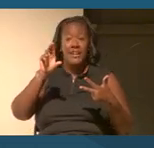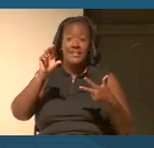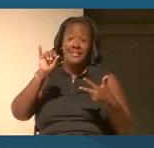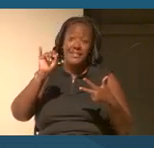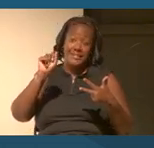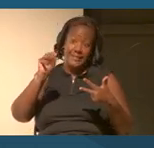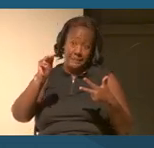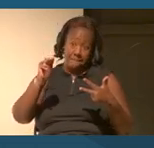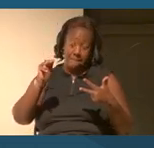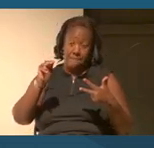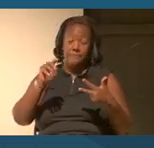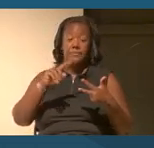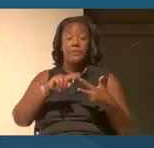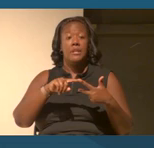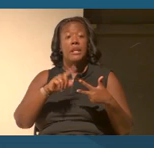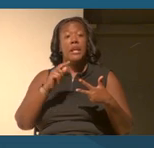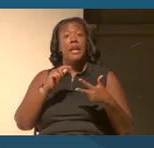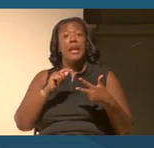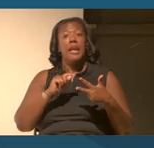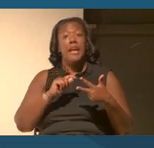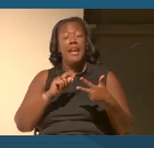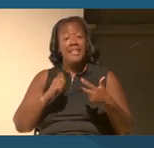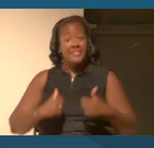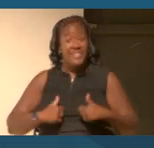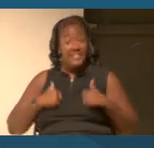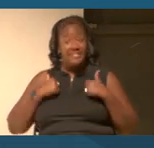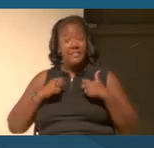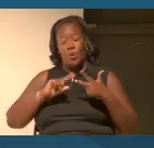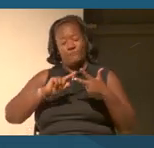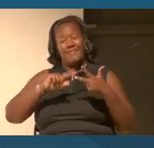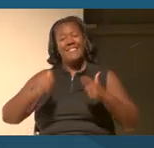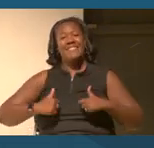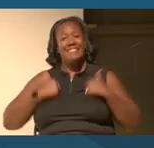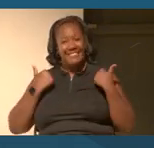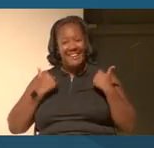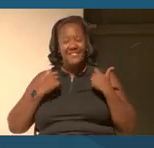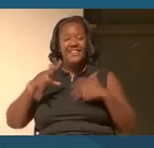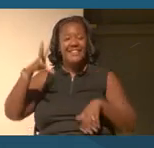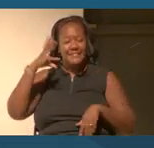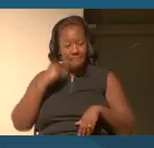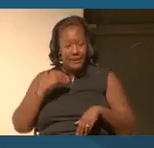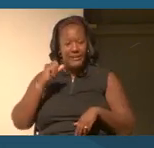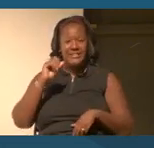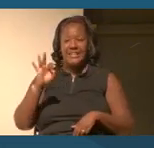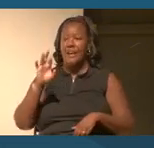But there's also the lived experience of race which is a third undeniable, you know, arena